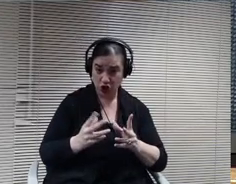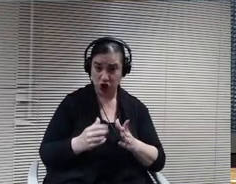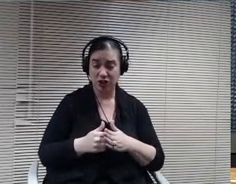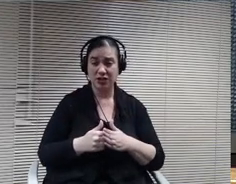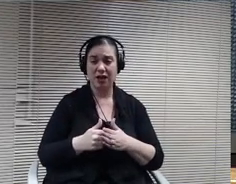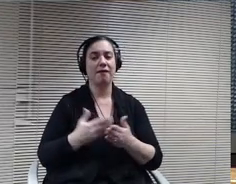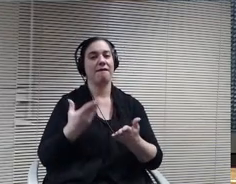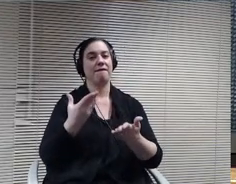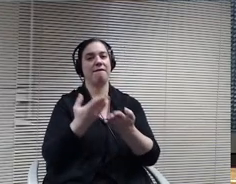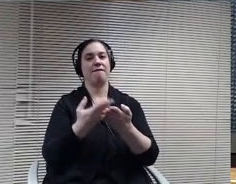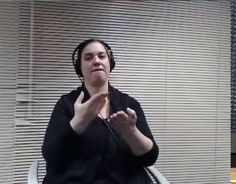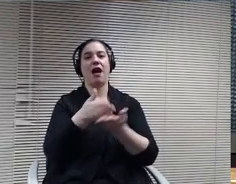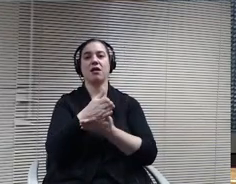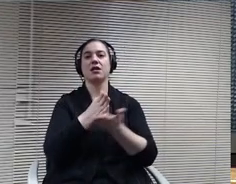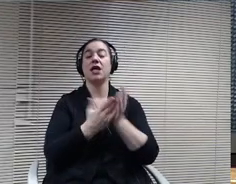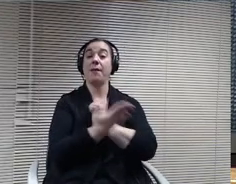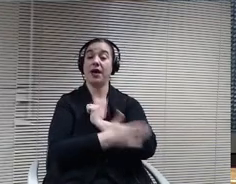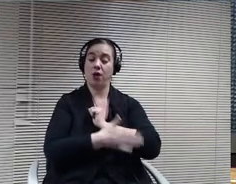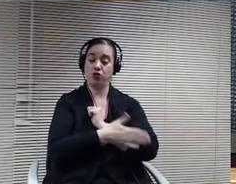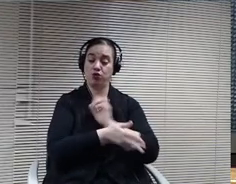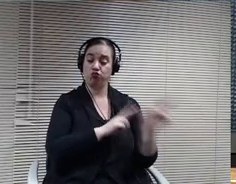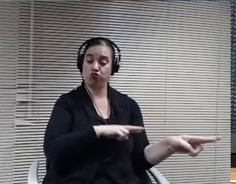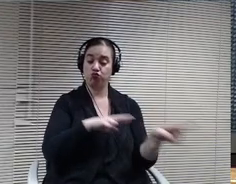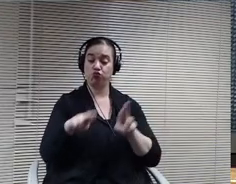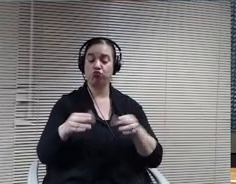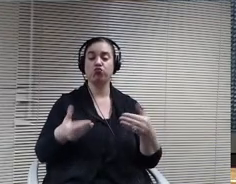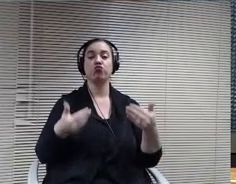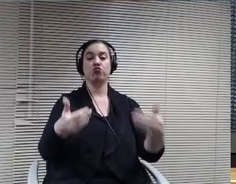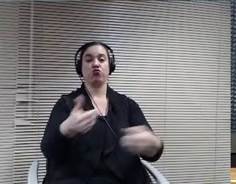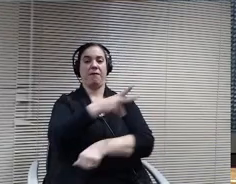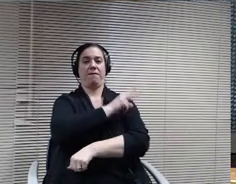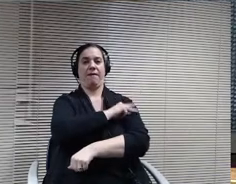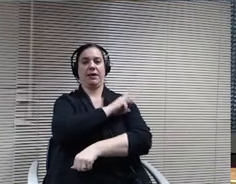they're ready to start vaccinating some teachers that has not come out of Hennepin